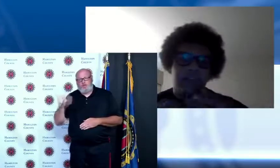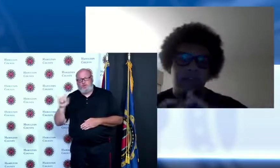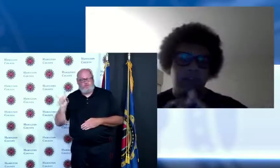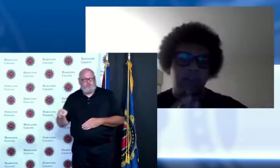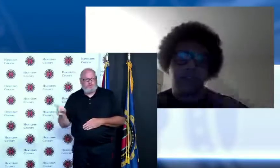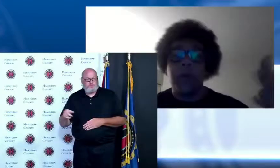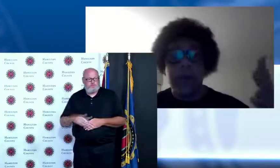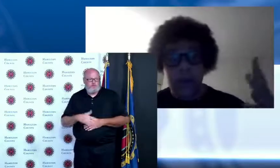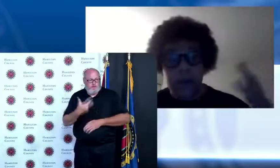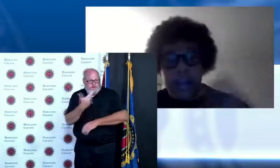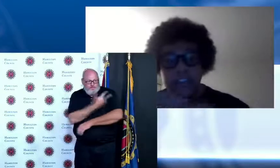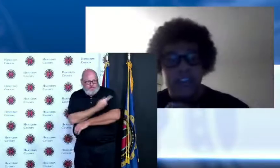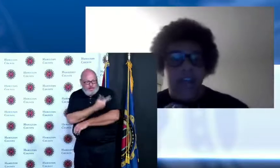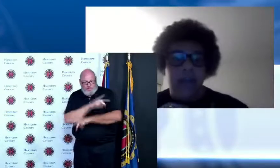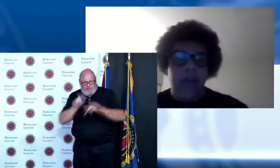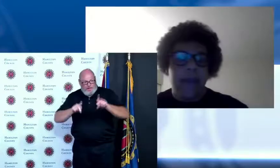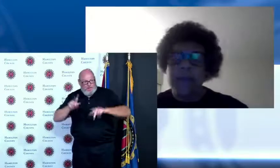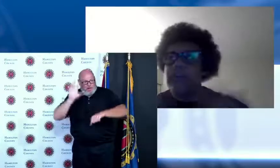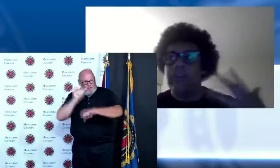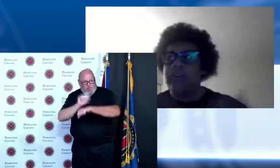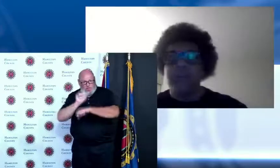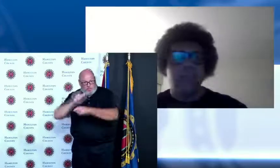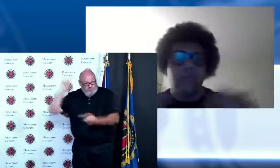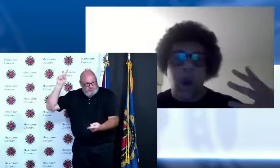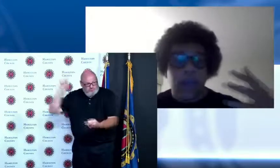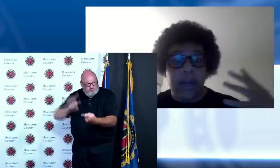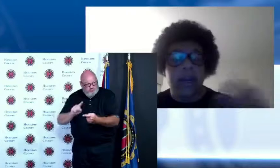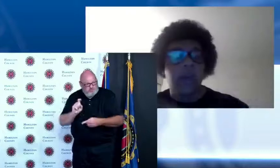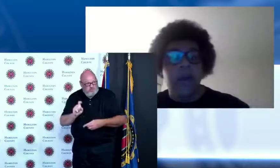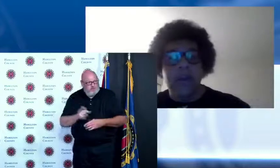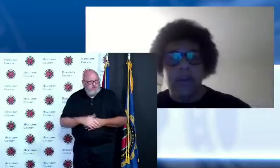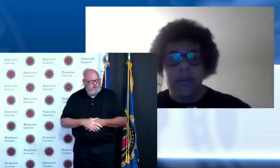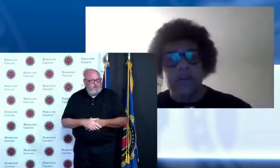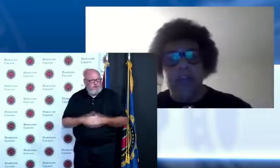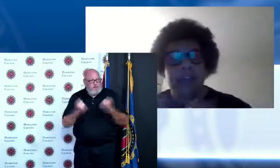with just there's so many locations now that you can pretty much just walk in anywhere and get a